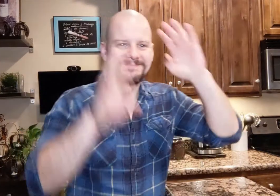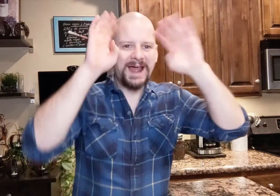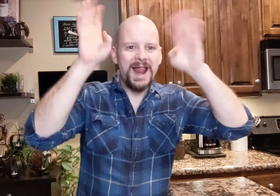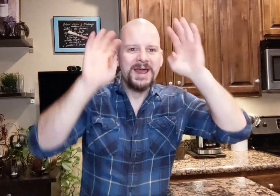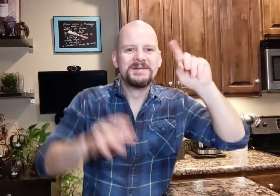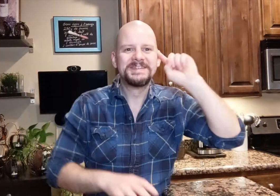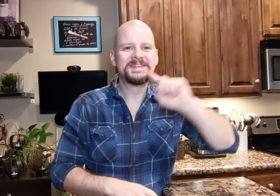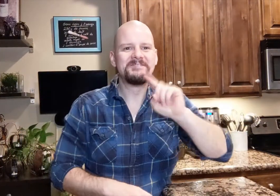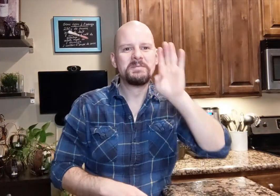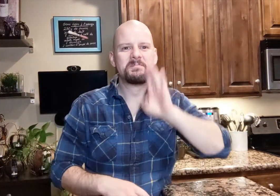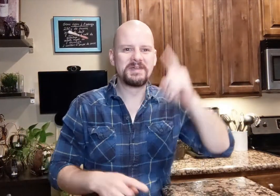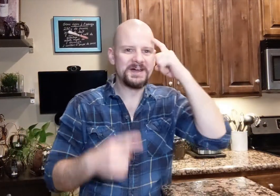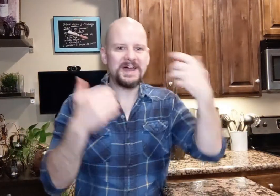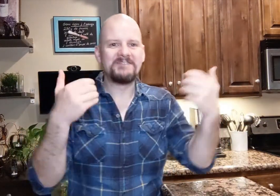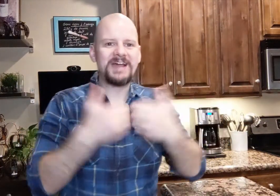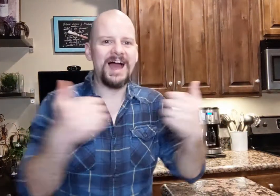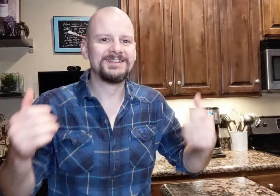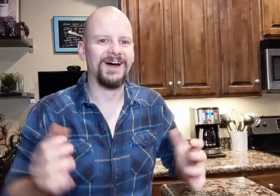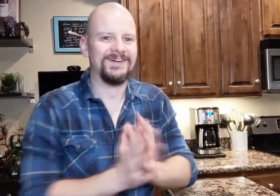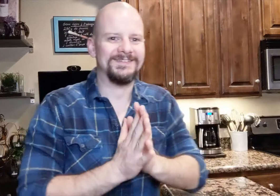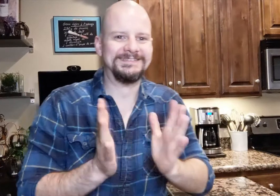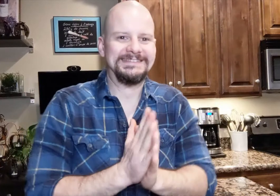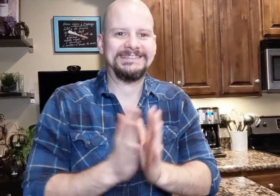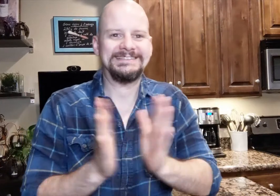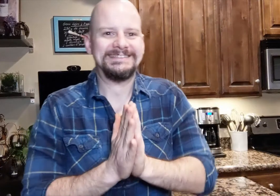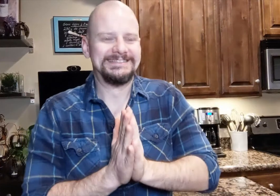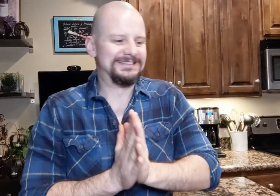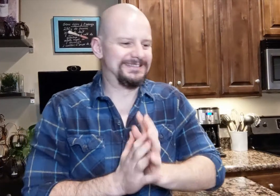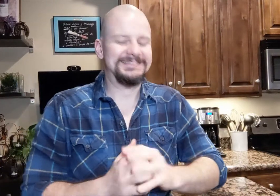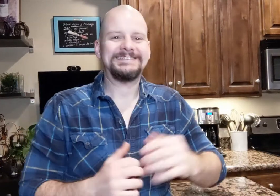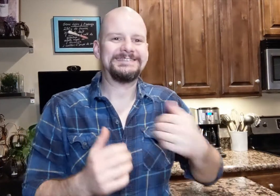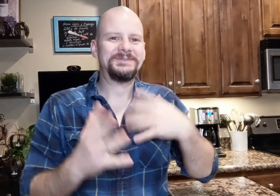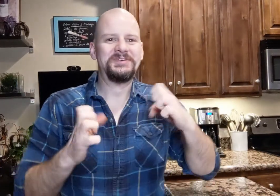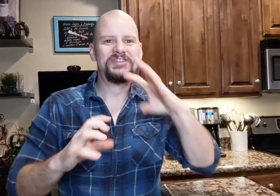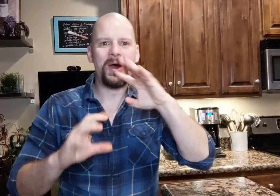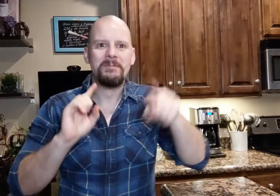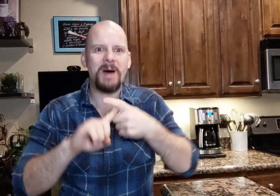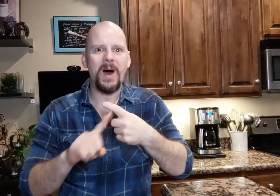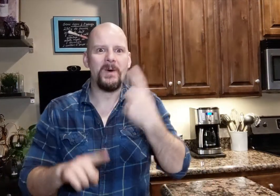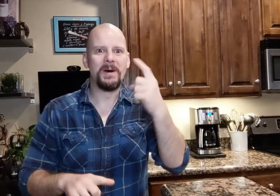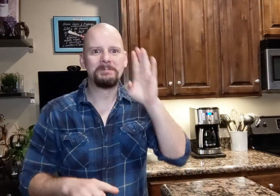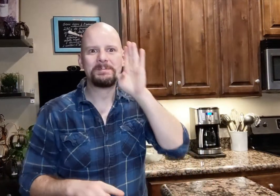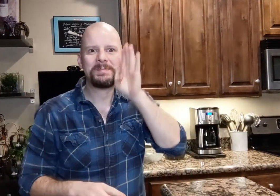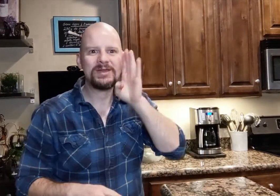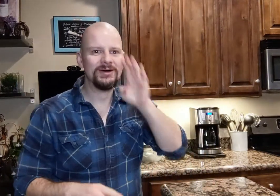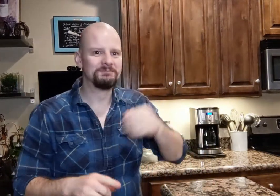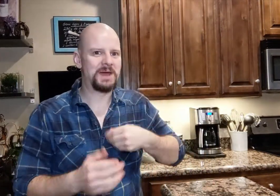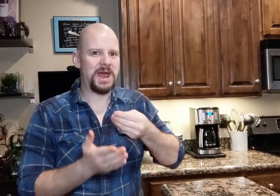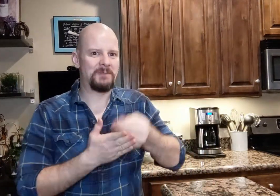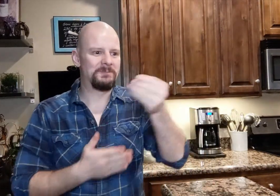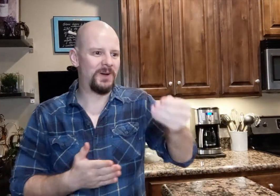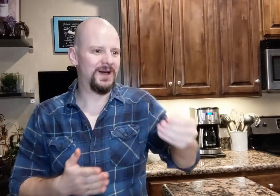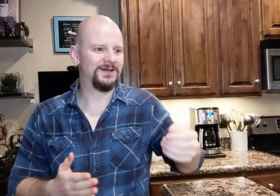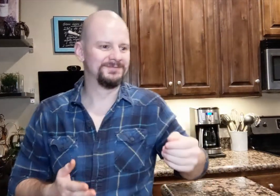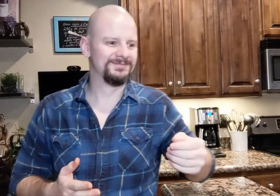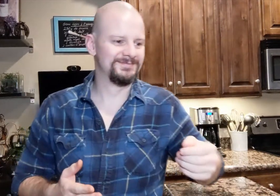Hello Deaf Beer Aficionado! [CLAPPING] I want to talk about one beer that I have bought.